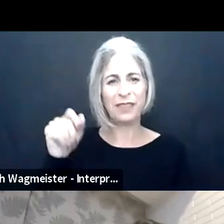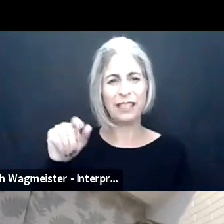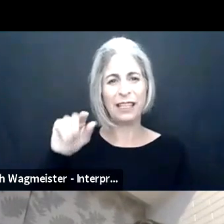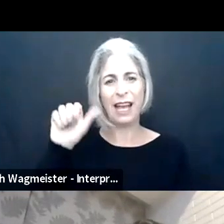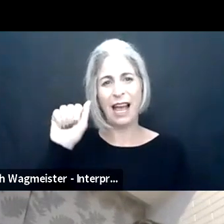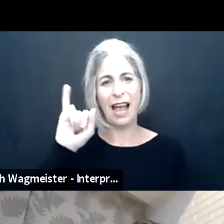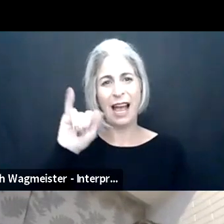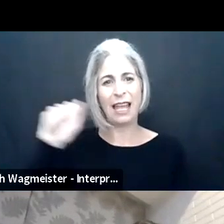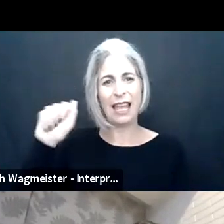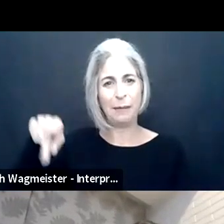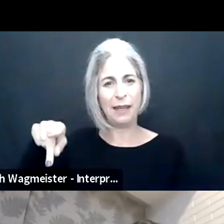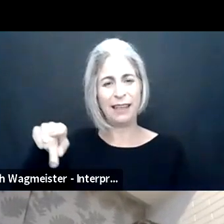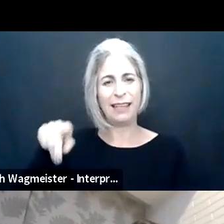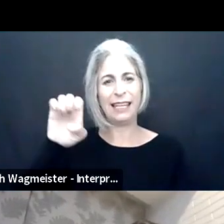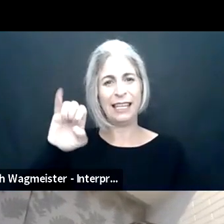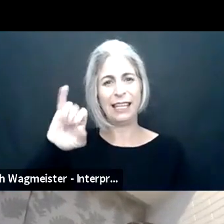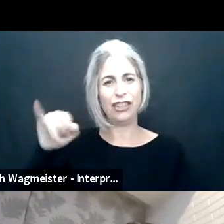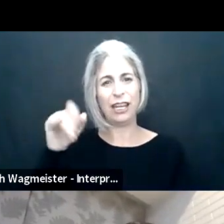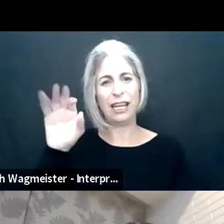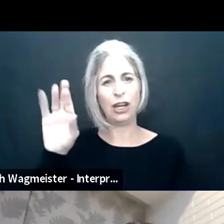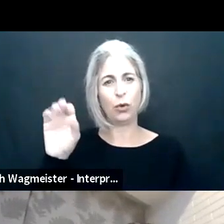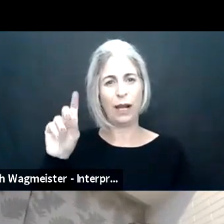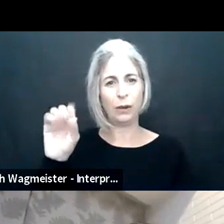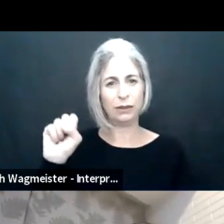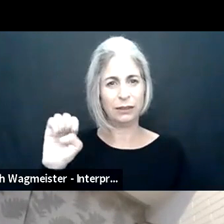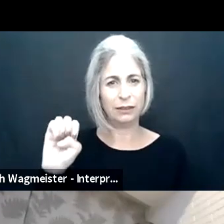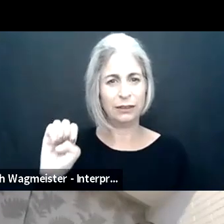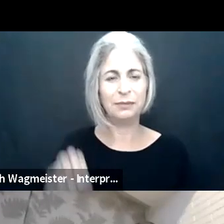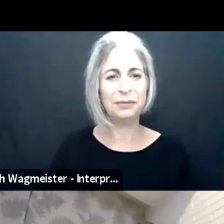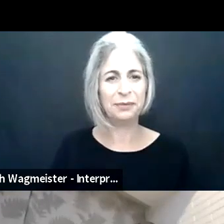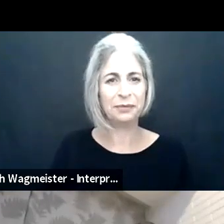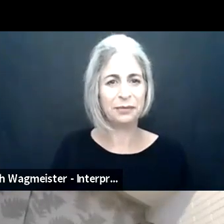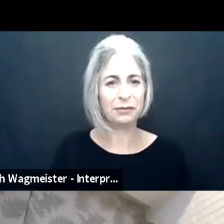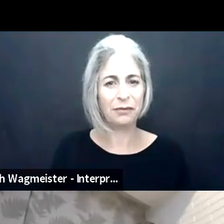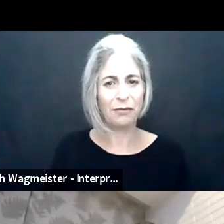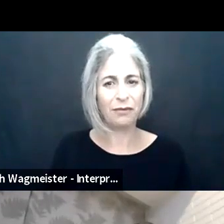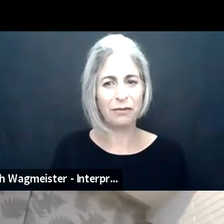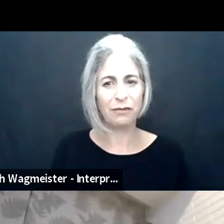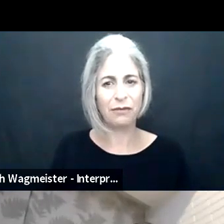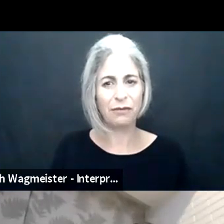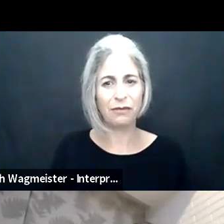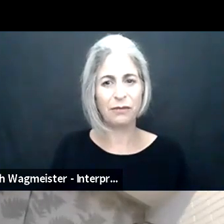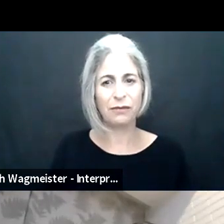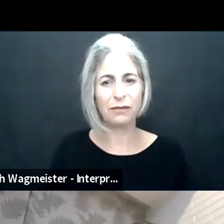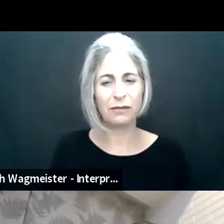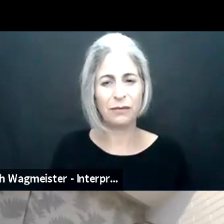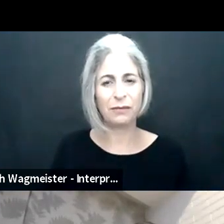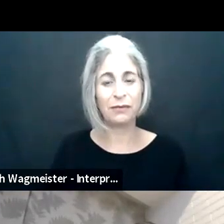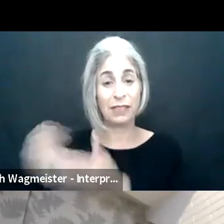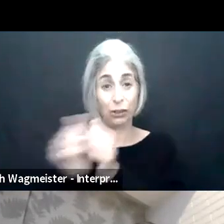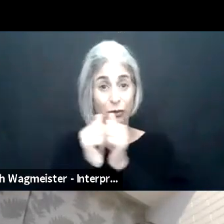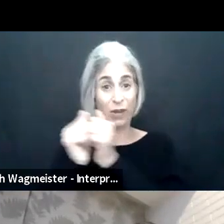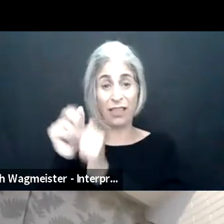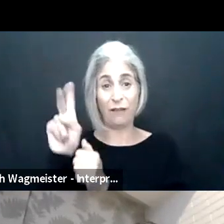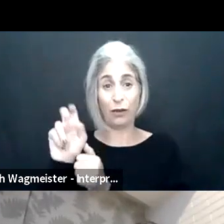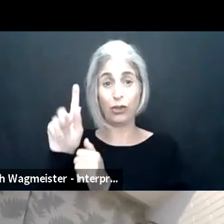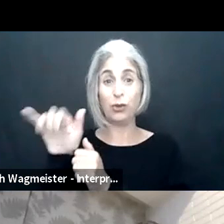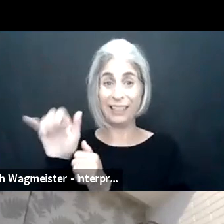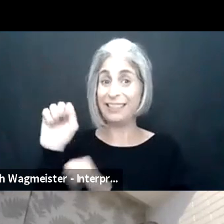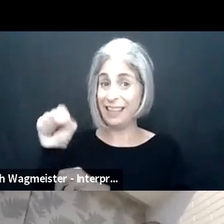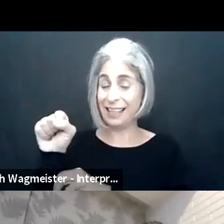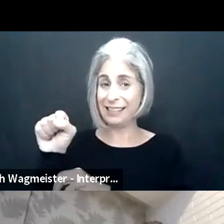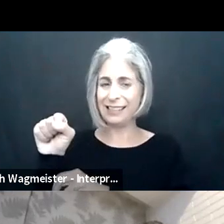briefing from G3ict is brought to you